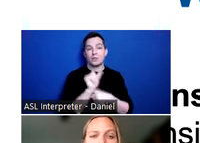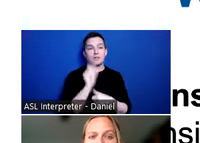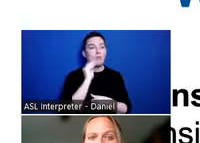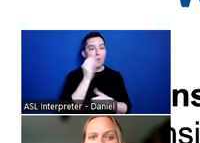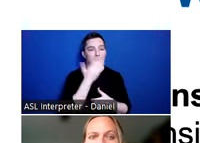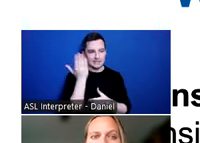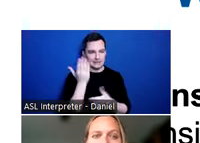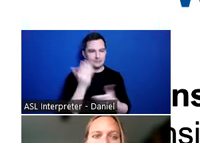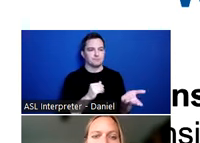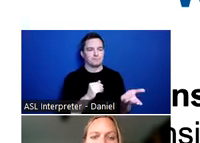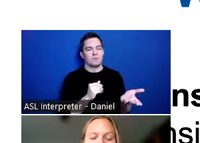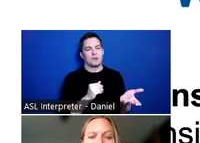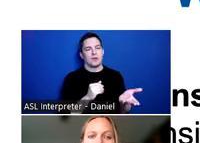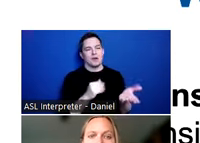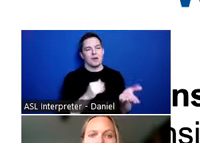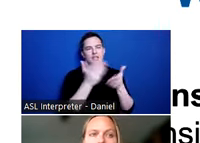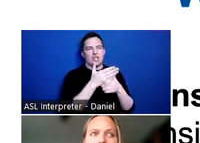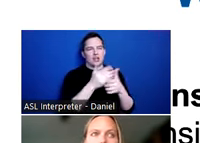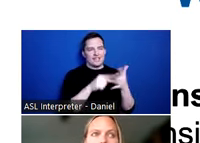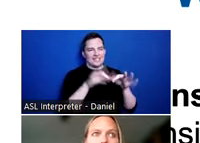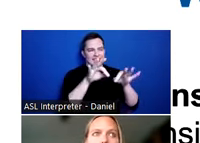I’m sharing these definitions because I think it’s really important to note